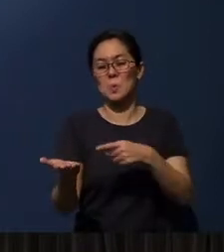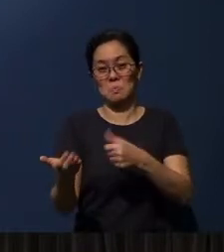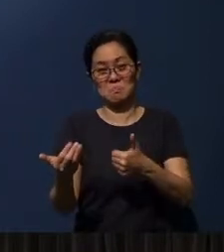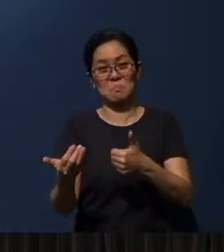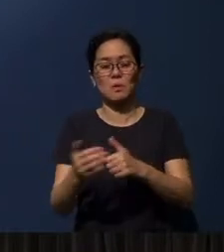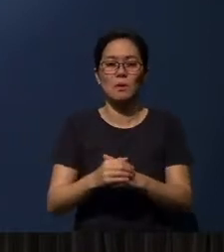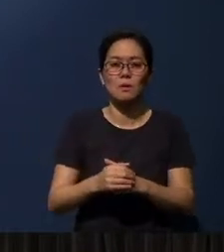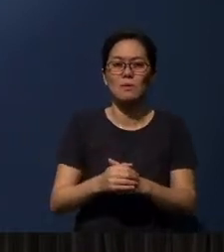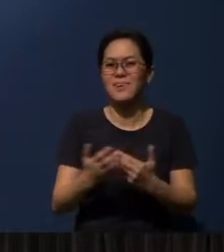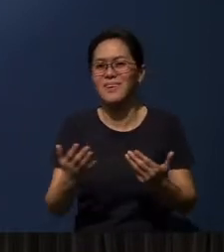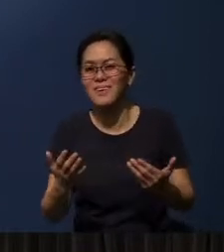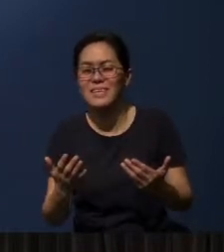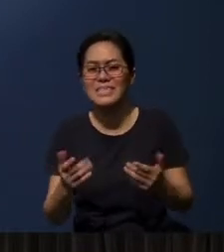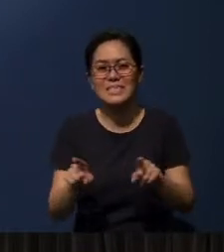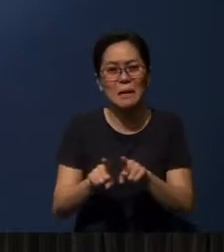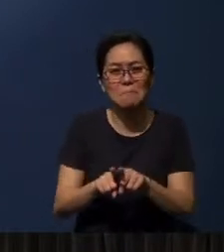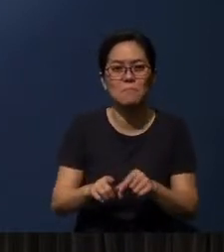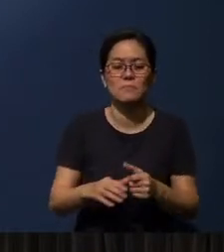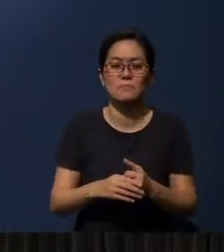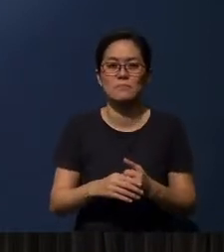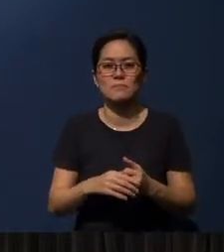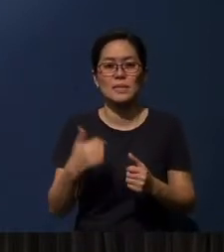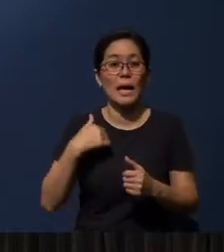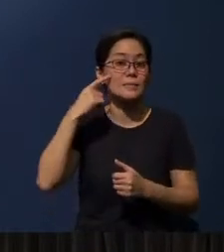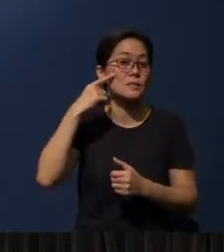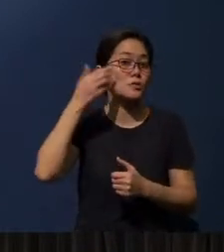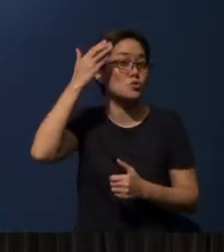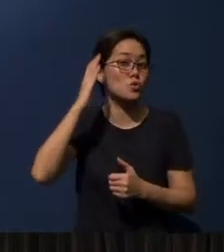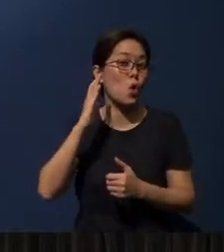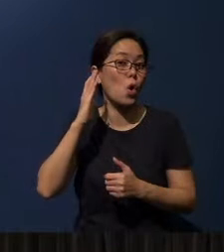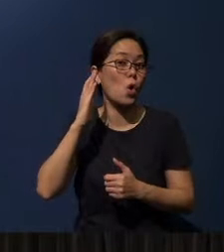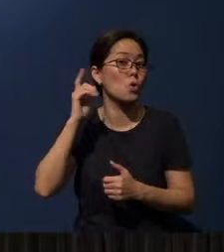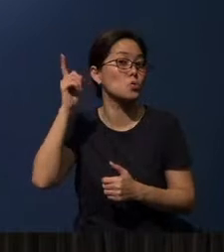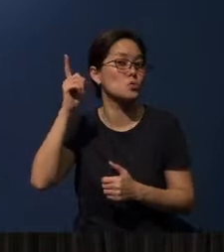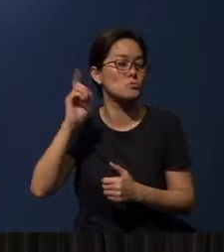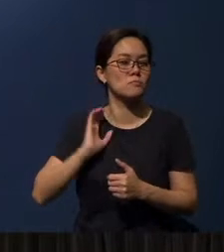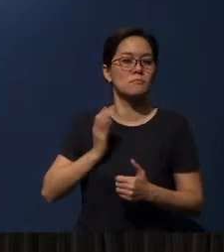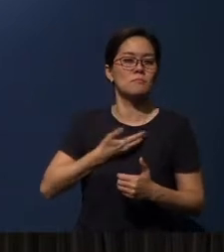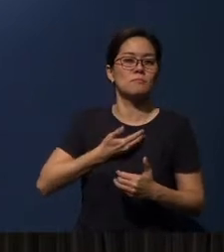Well, in the same way, I think God is our warranty.